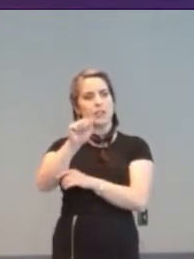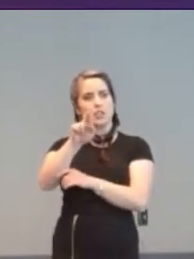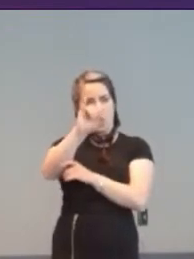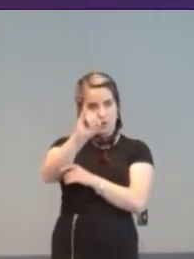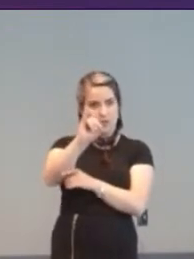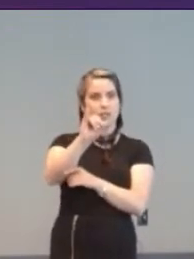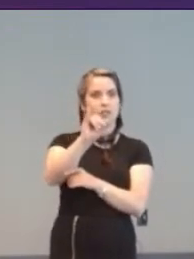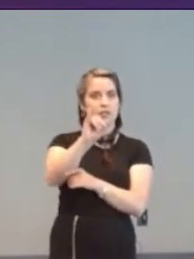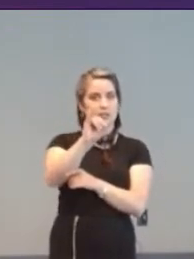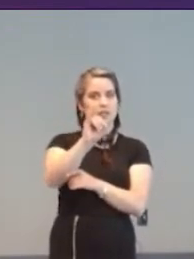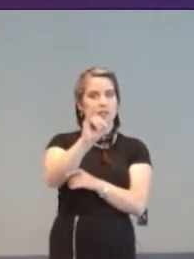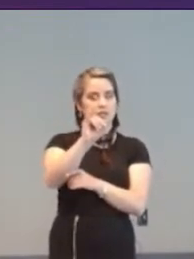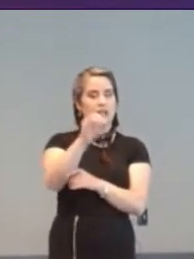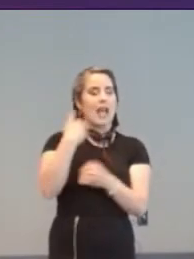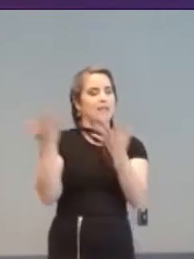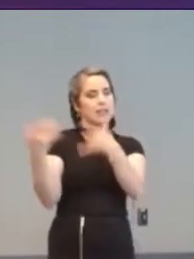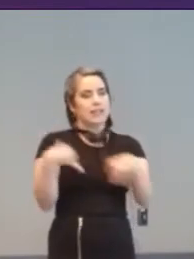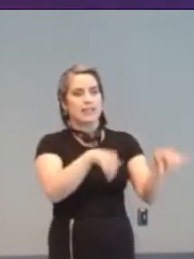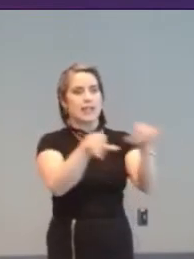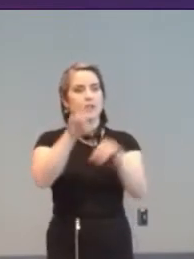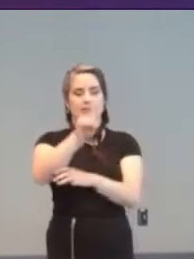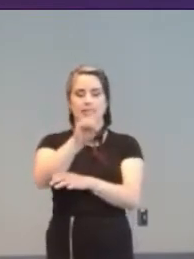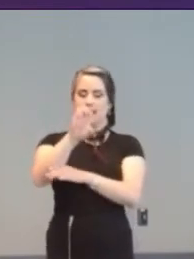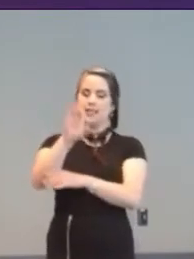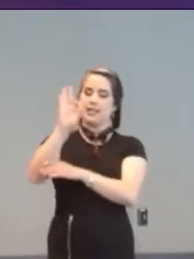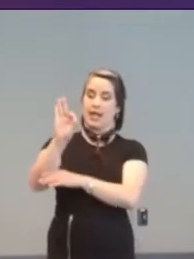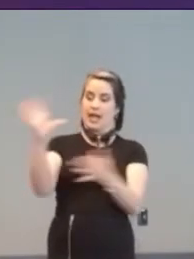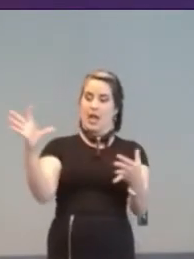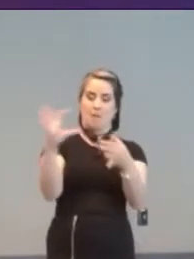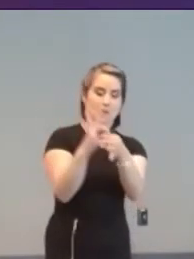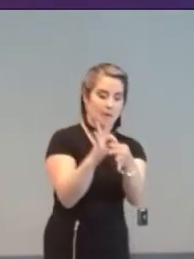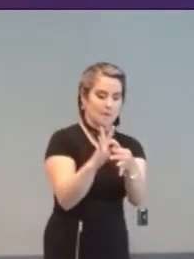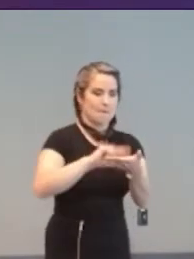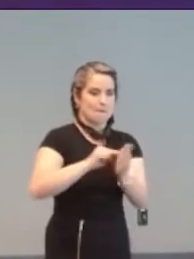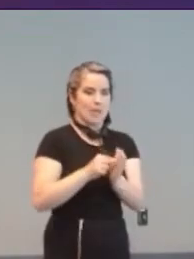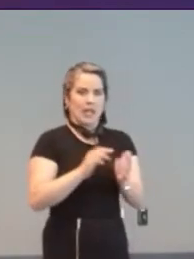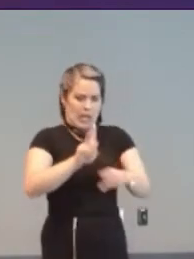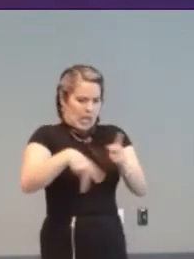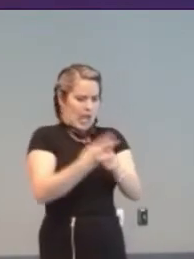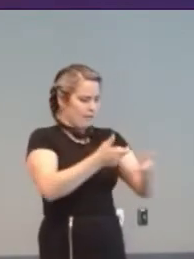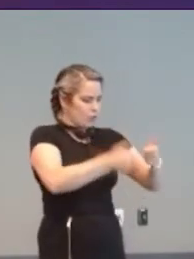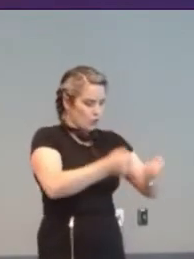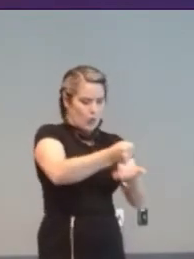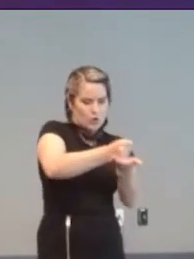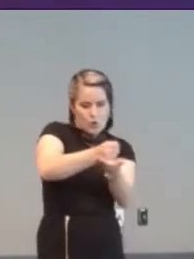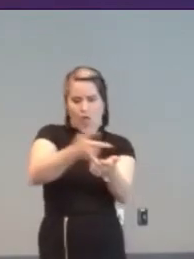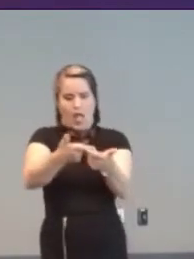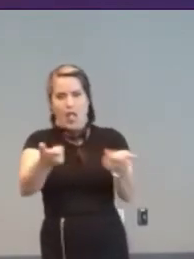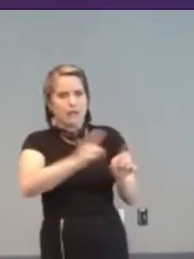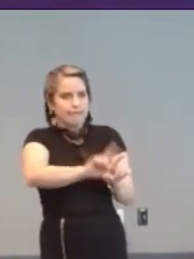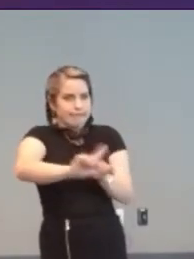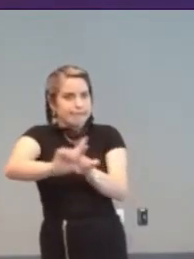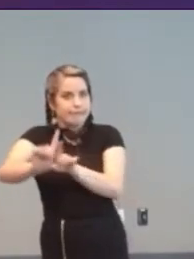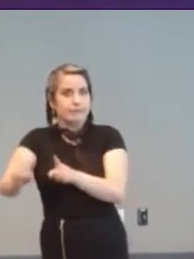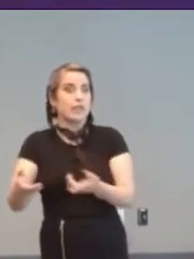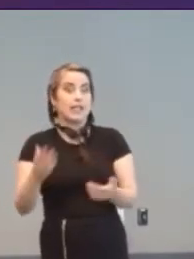an open standard DE-9 connector led to a huge choice of controllers for players, including compatibility with some wheelchairs.